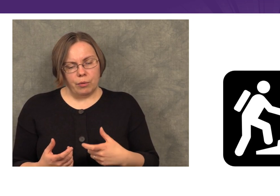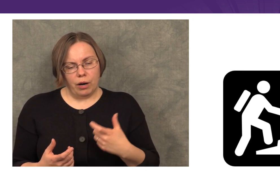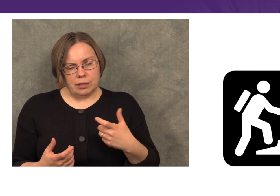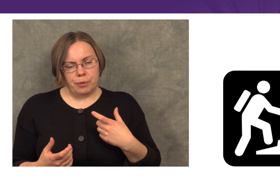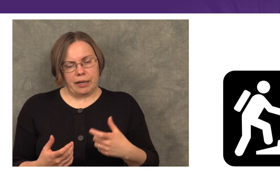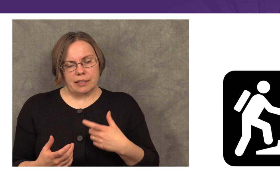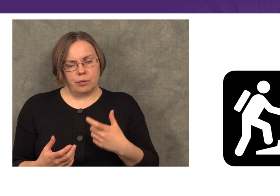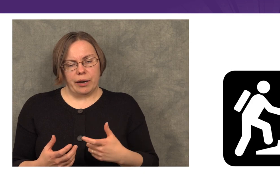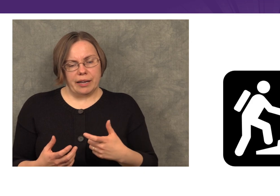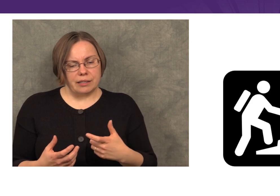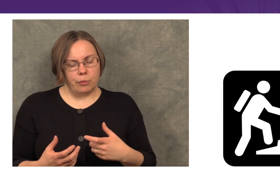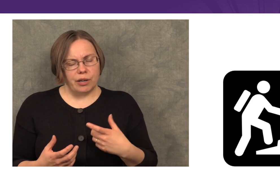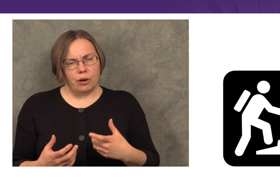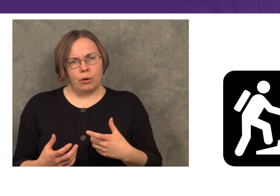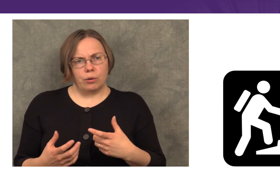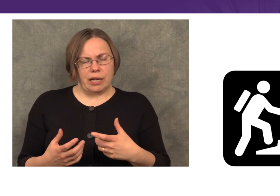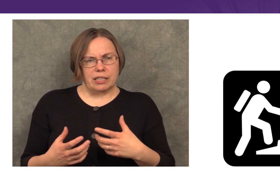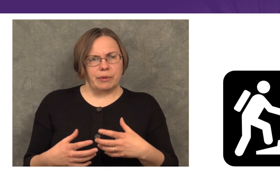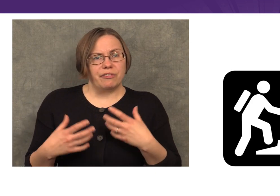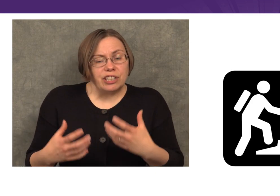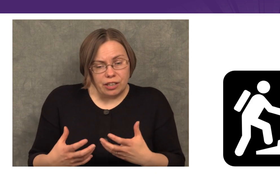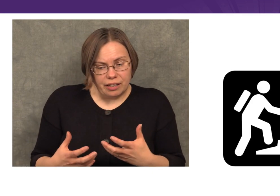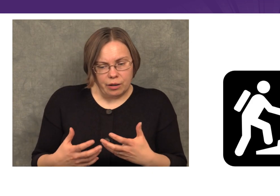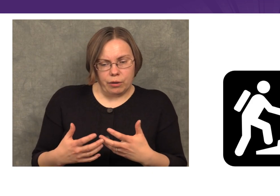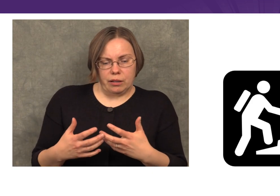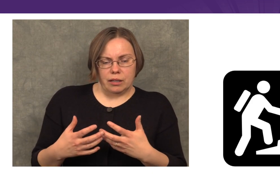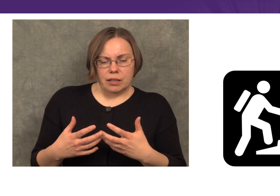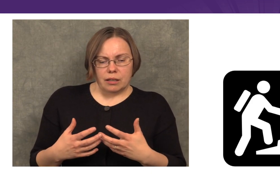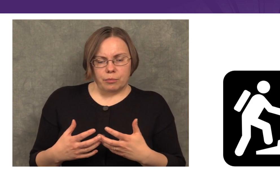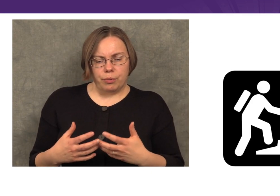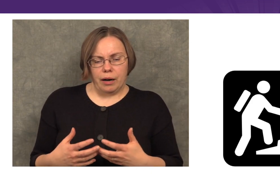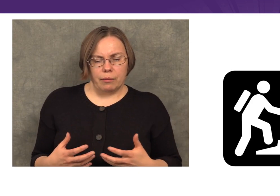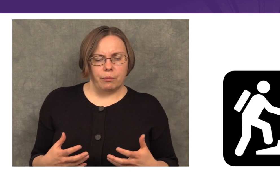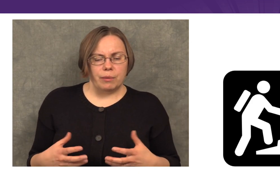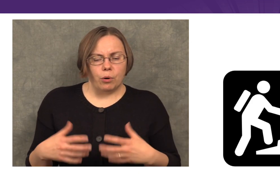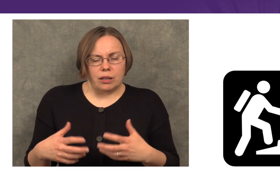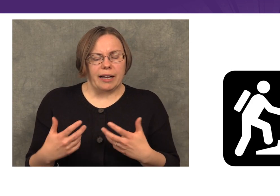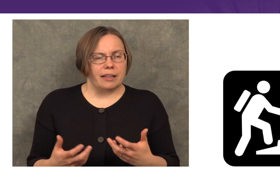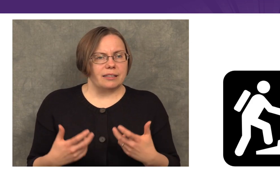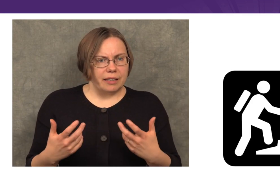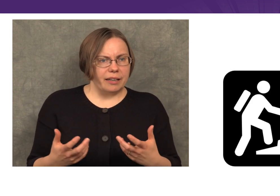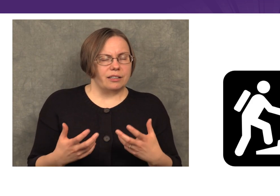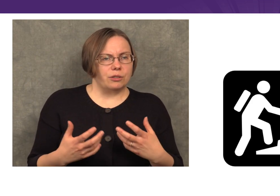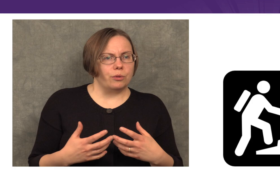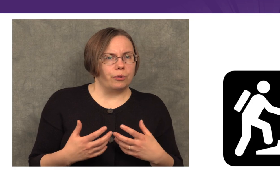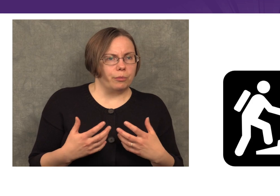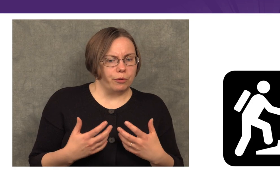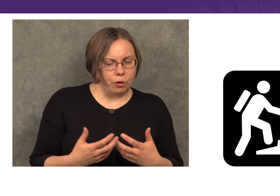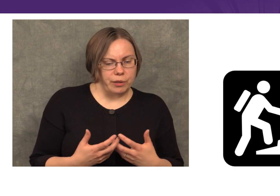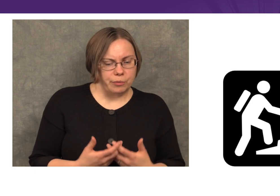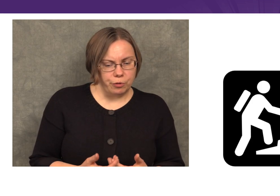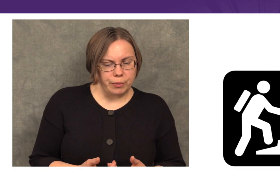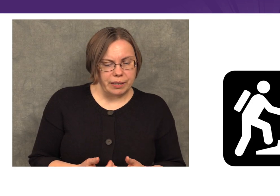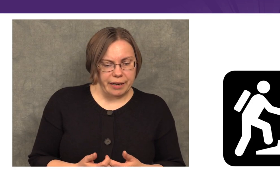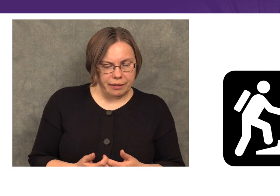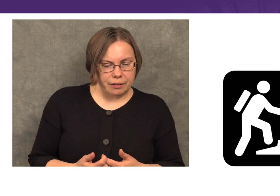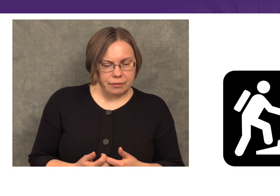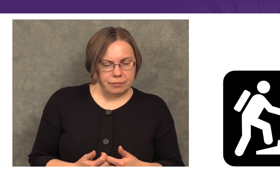We want to practice in ways that we know tend to be efficient, that will be more likely to lead us to performance improvement in the end.